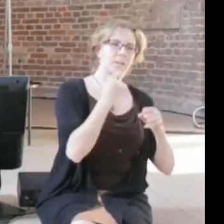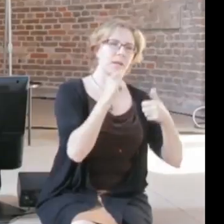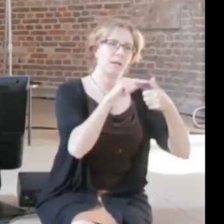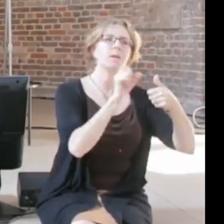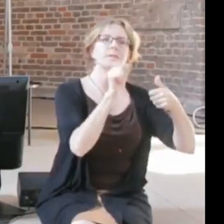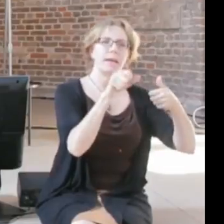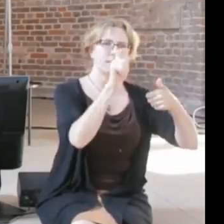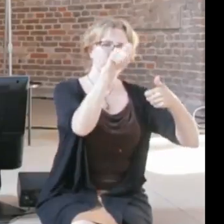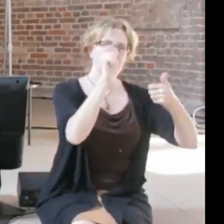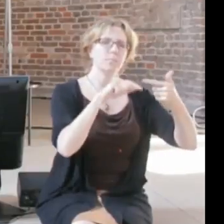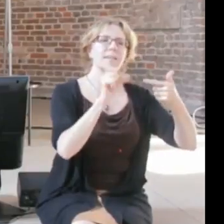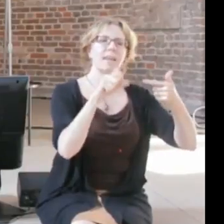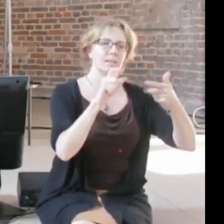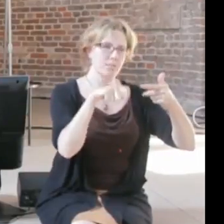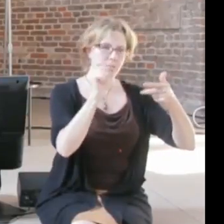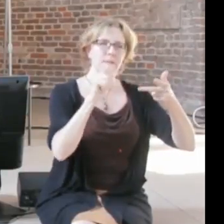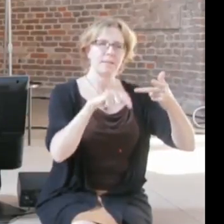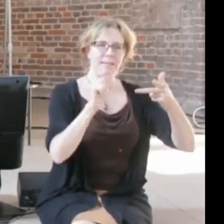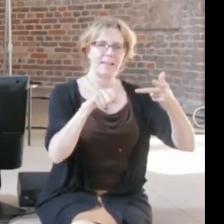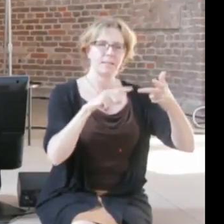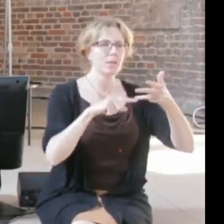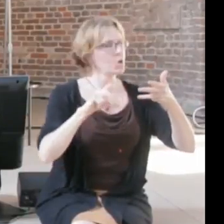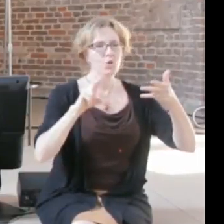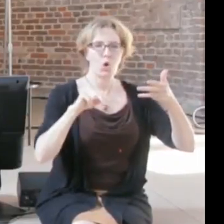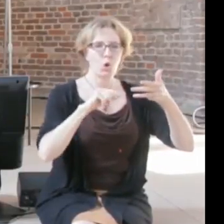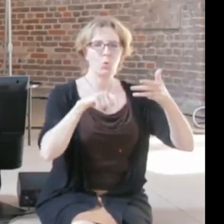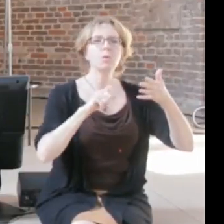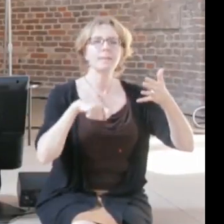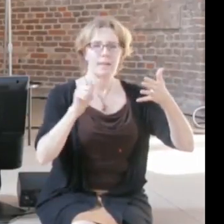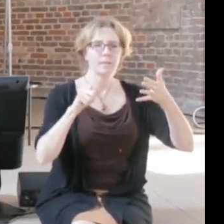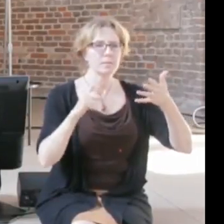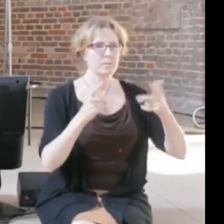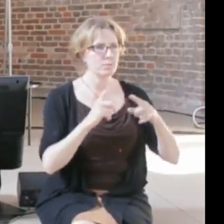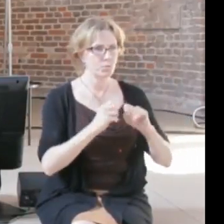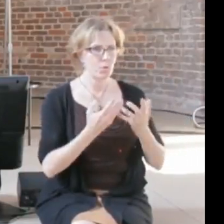fair, and the government doesn't know enough to intervene, so this is an example where